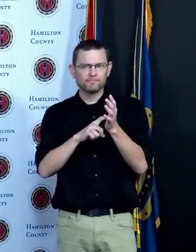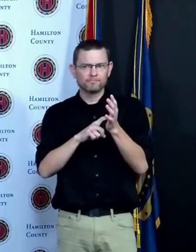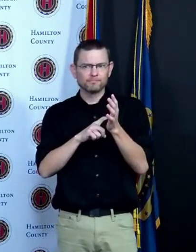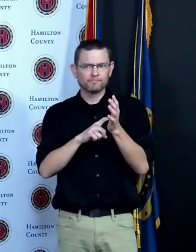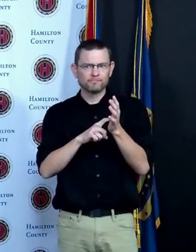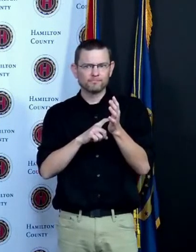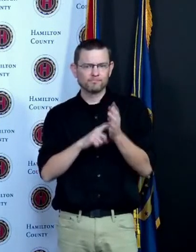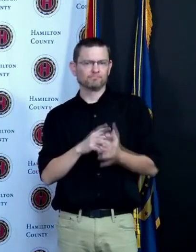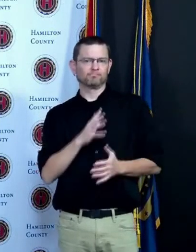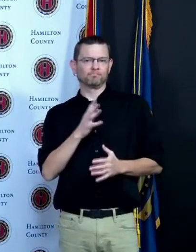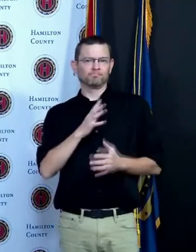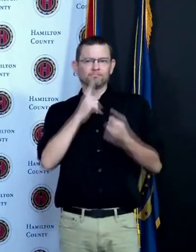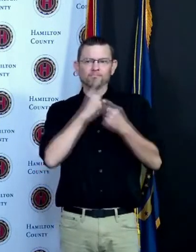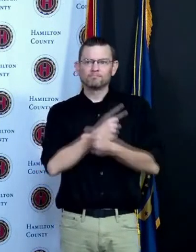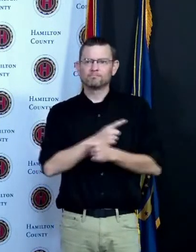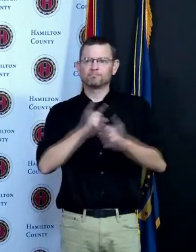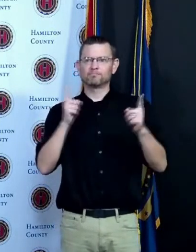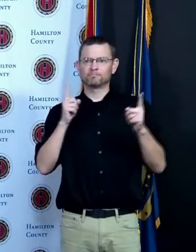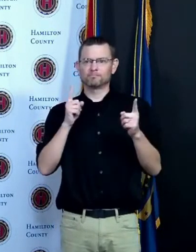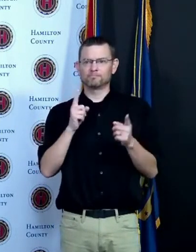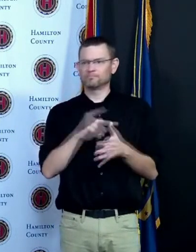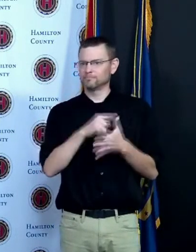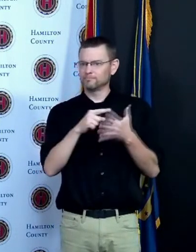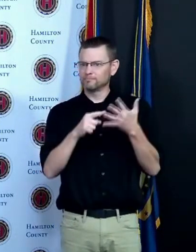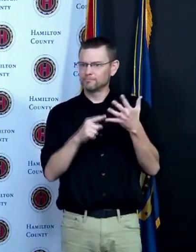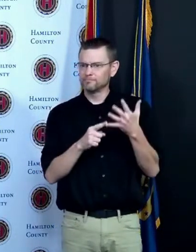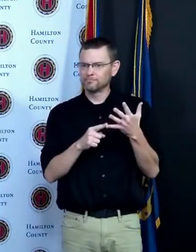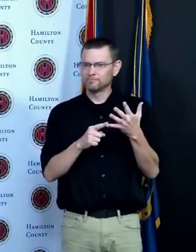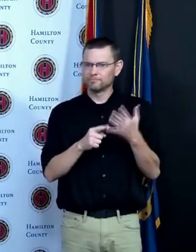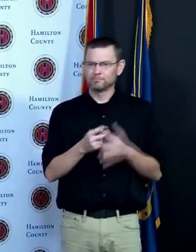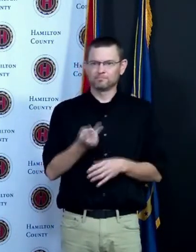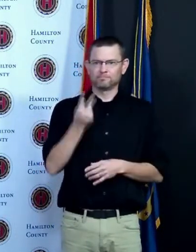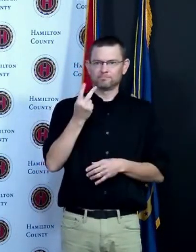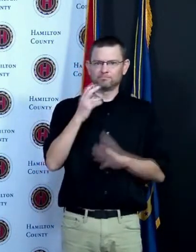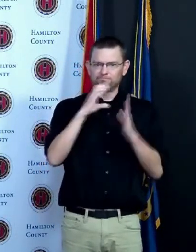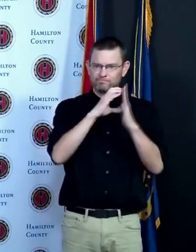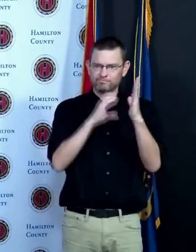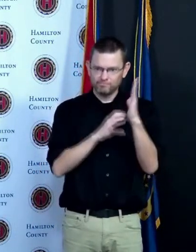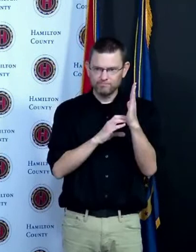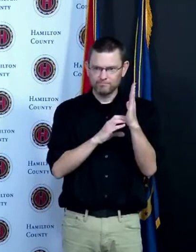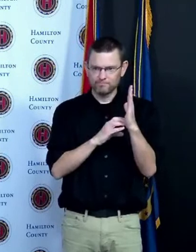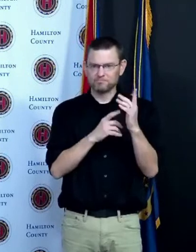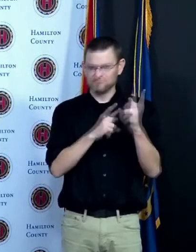not be reading the whole thing but I am going to read two paragraphs in honor of our interpreters